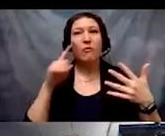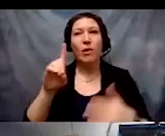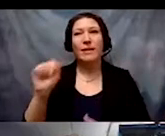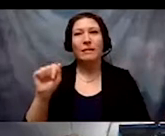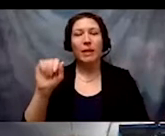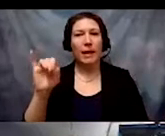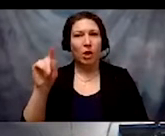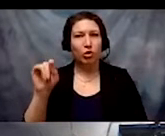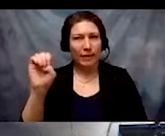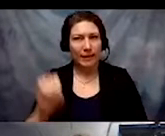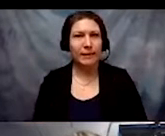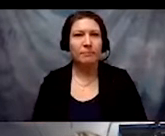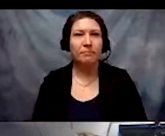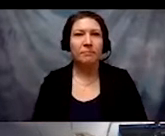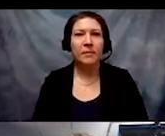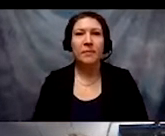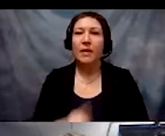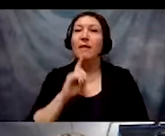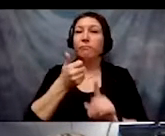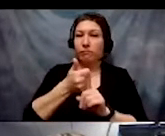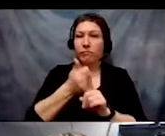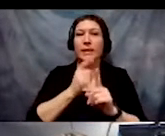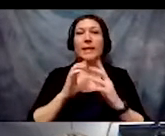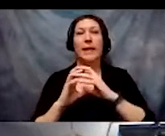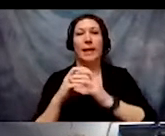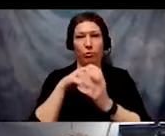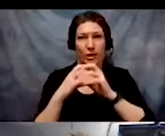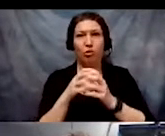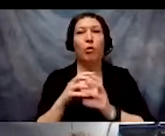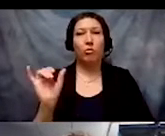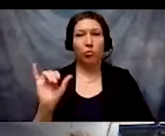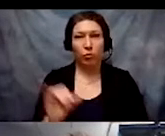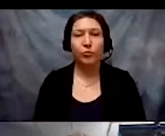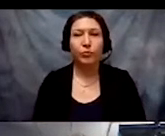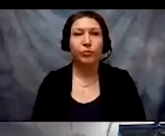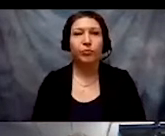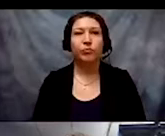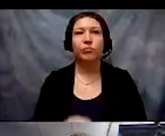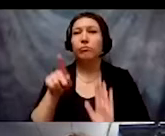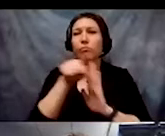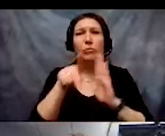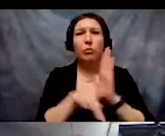is an intersectional framing. The principles are intersectionality,